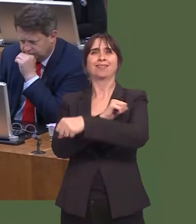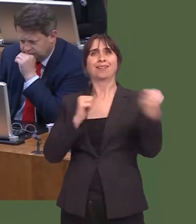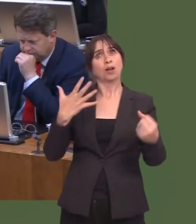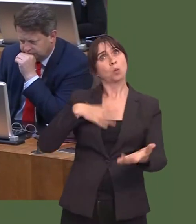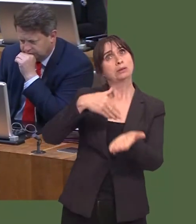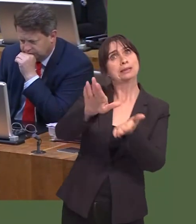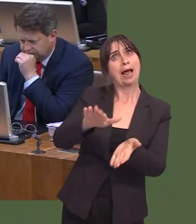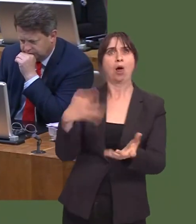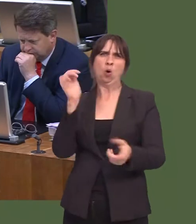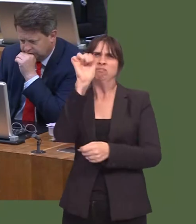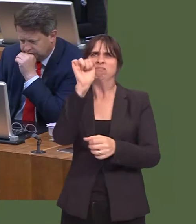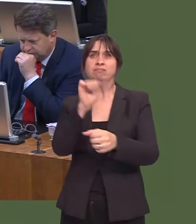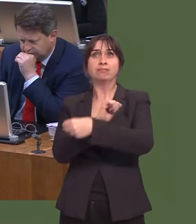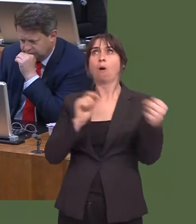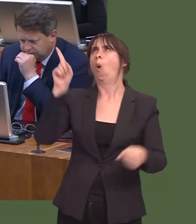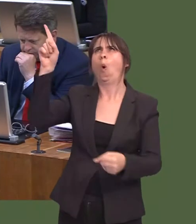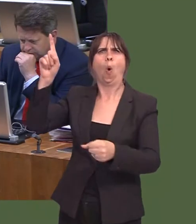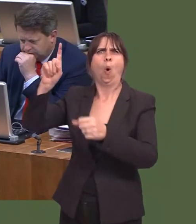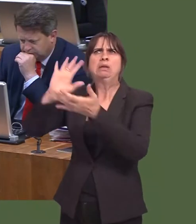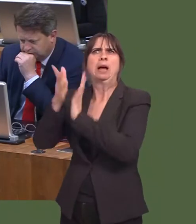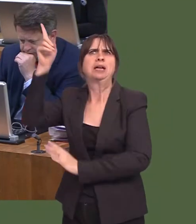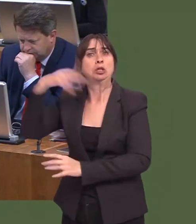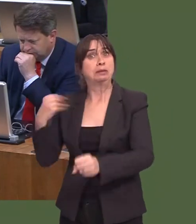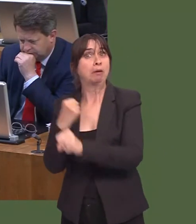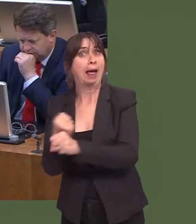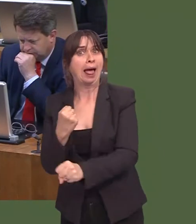We are committed to making our communities safer and I would encourage local authorities